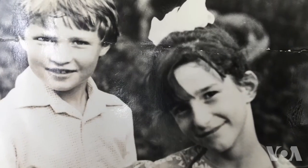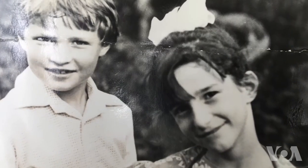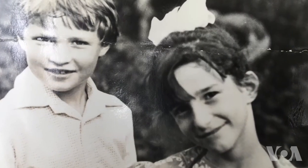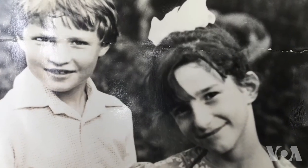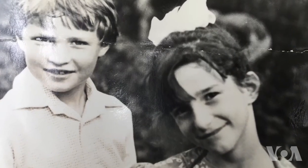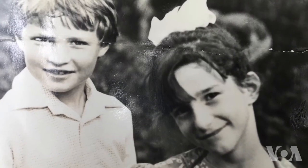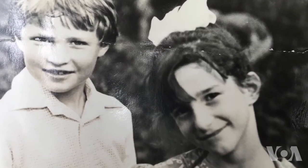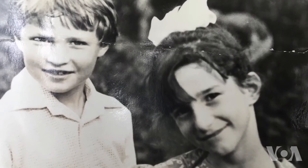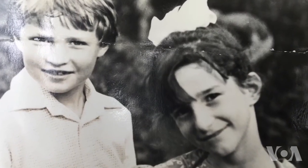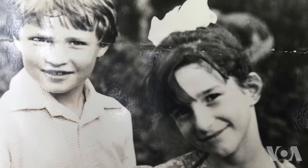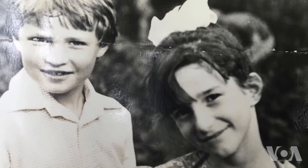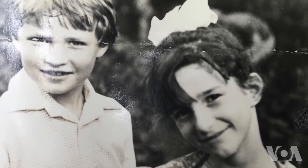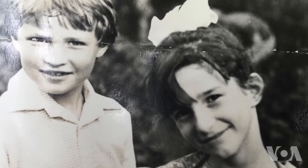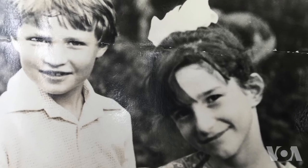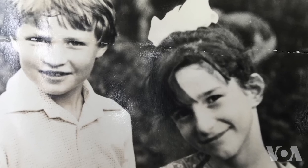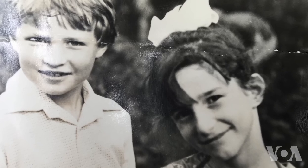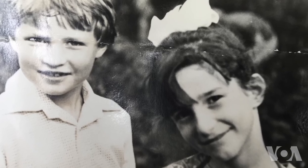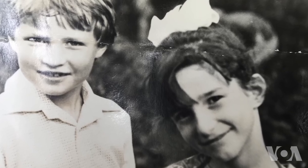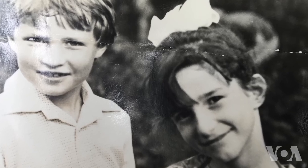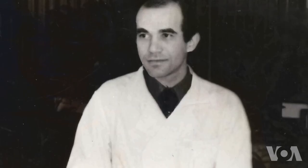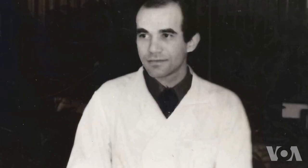So, we scrimped and saved, money was tight,